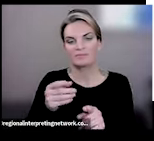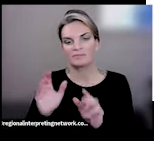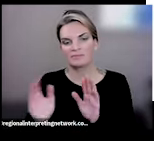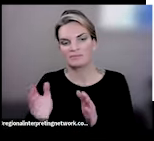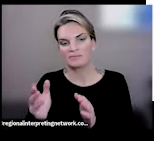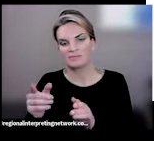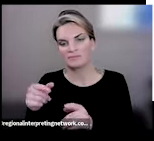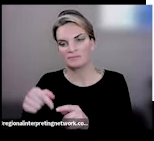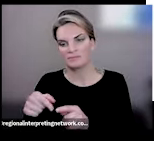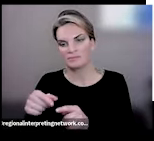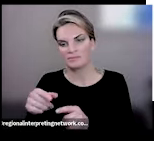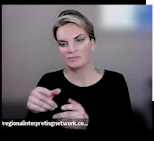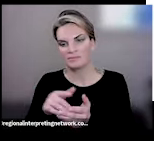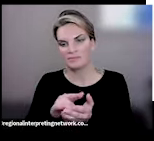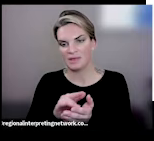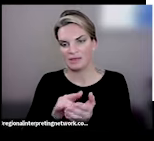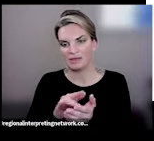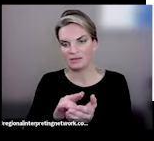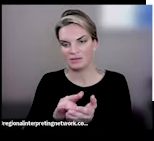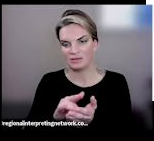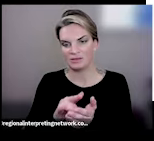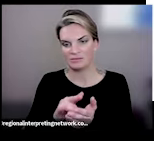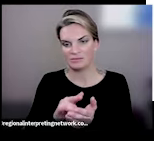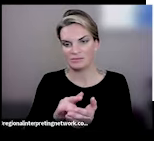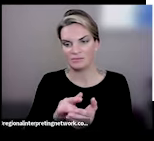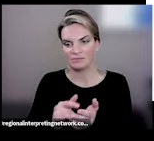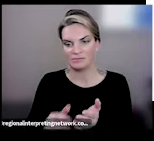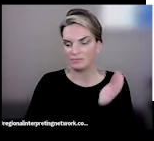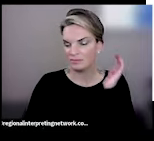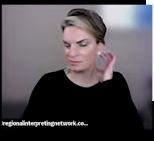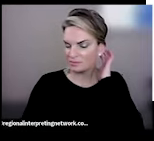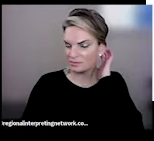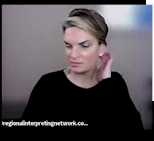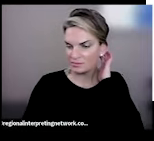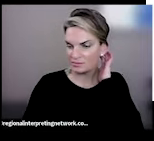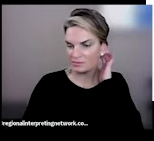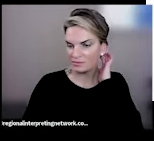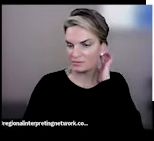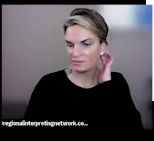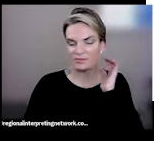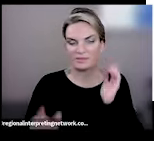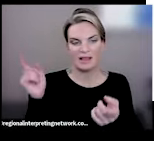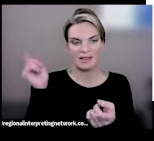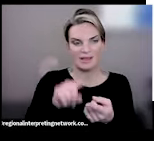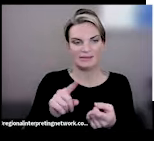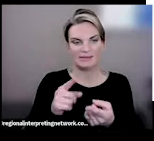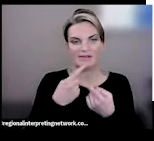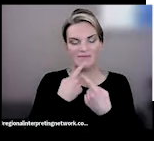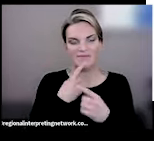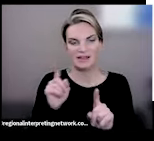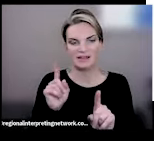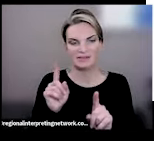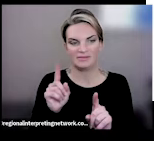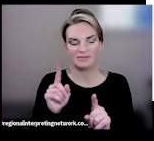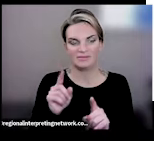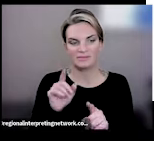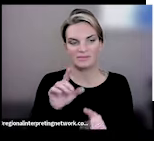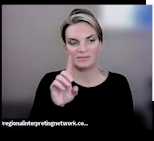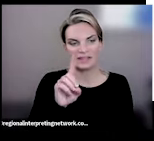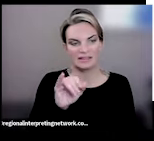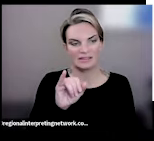reduces effectiveness. So, some of the ways this happens. Diuretics can deplete magnesium